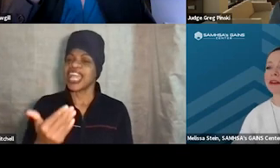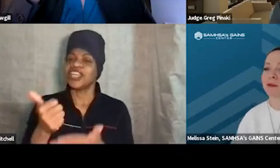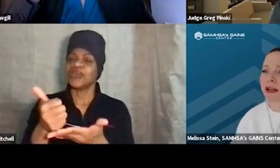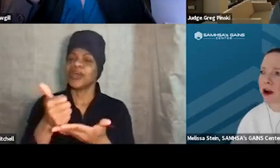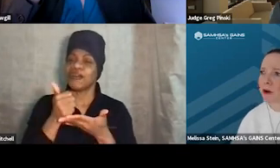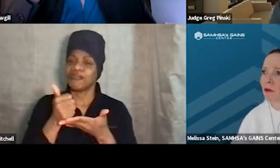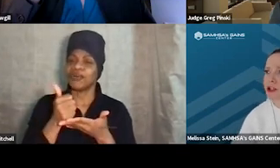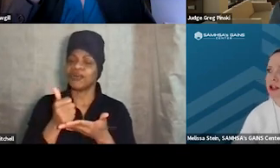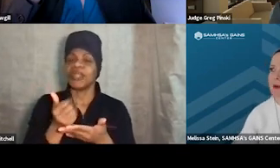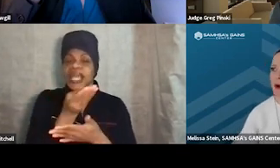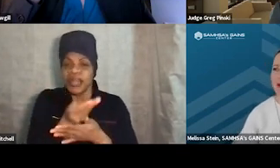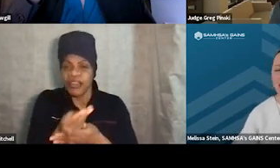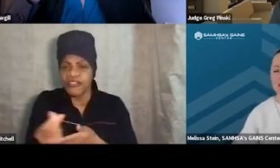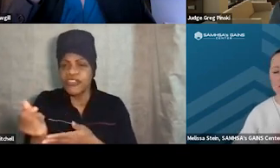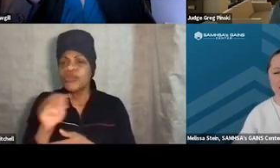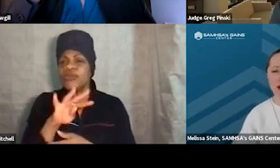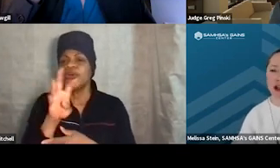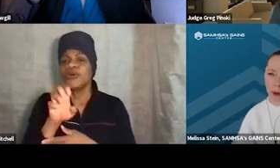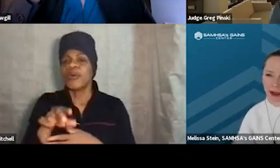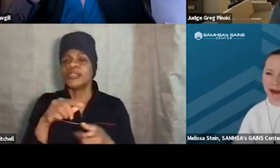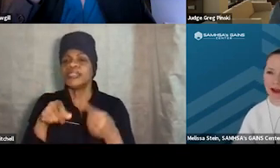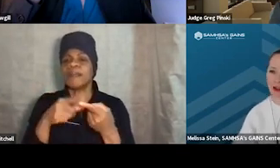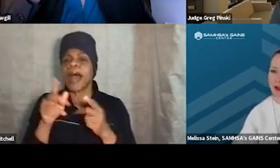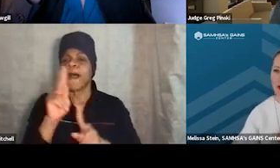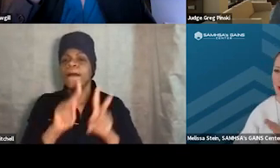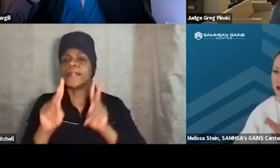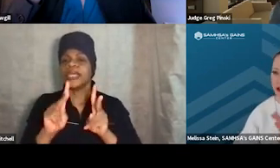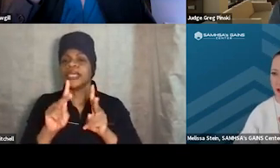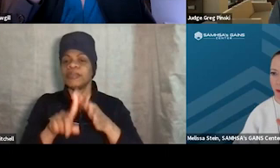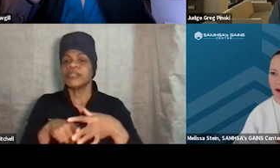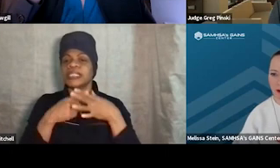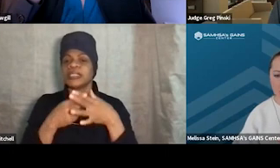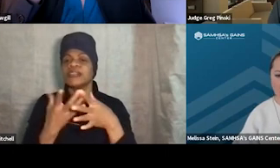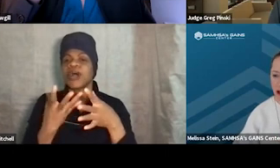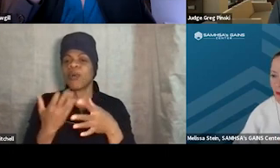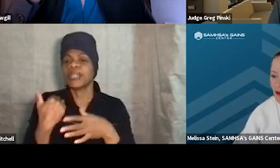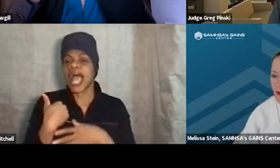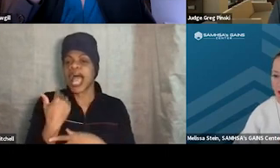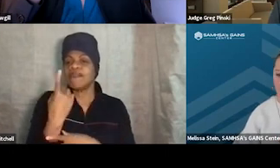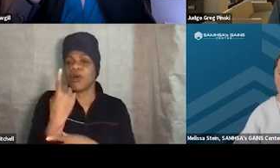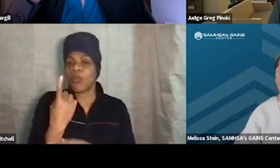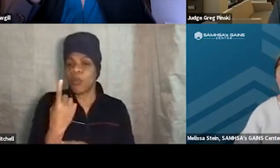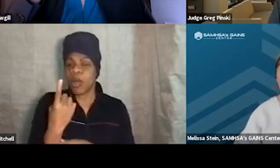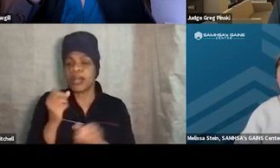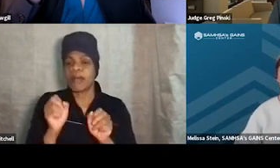There have been a couple of questions about just even getting started, and so I did wanna just have one opportunity for you to respond